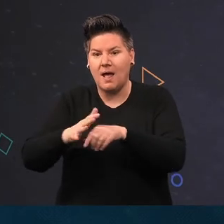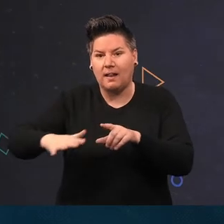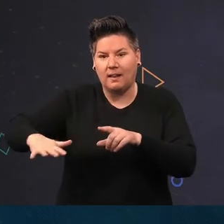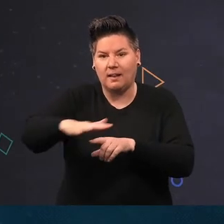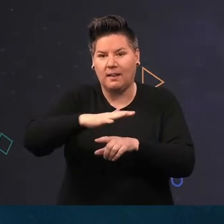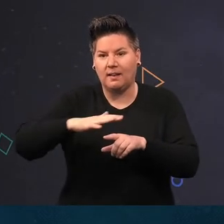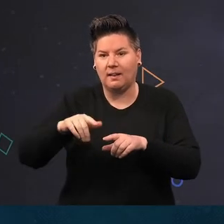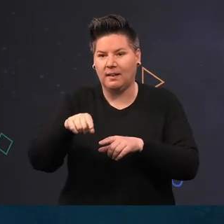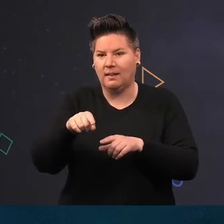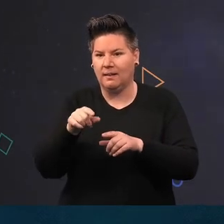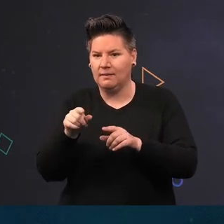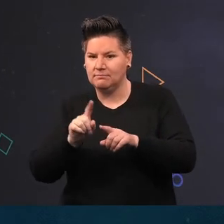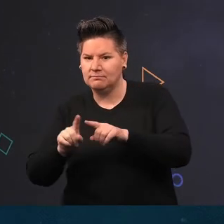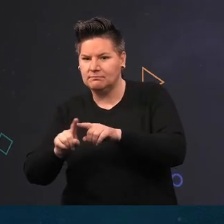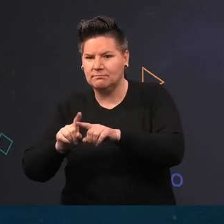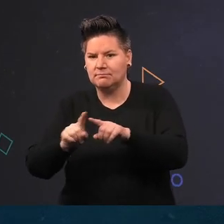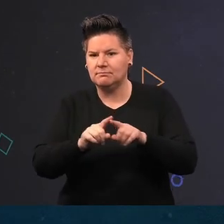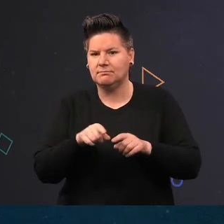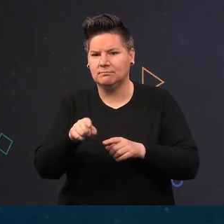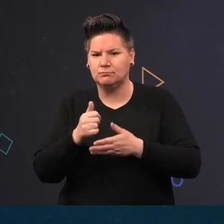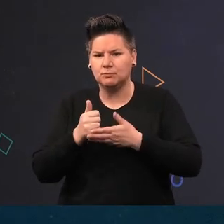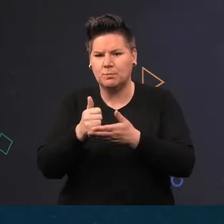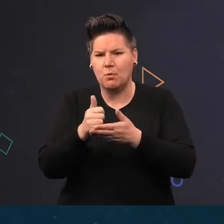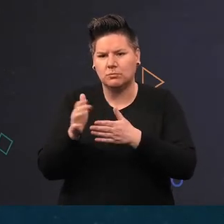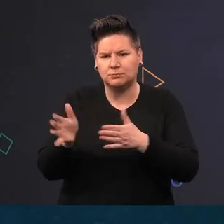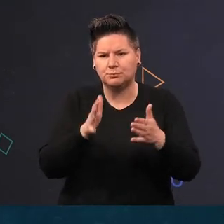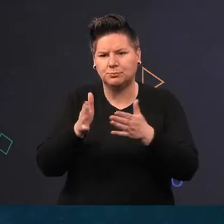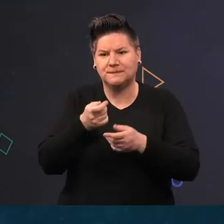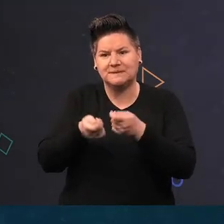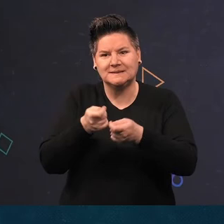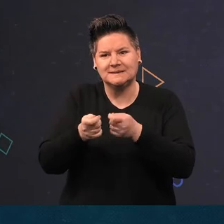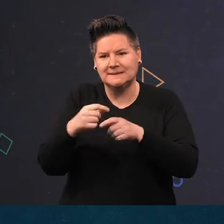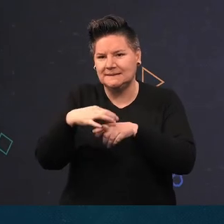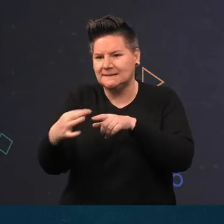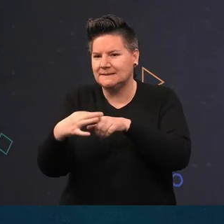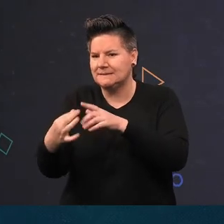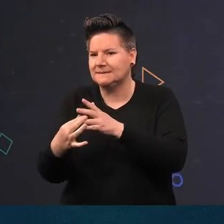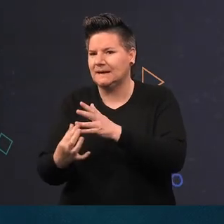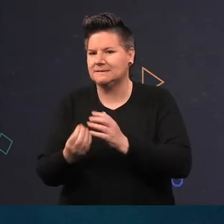a robust tube the top of which has a lacy fan to support its feeding tentacles.